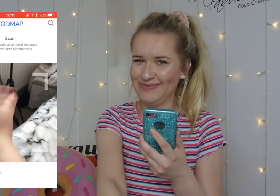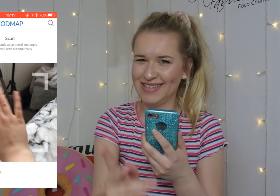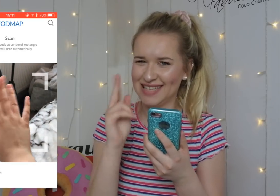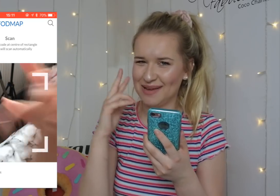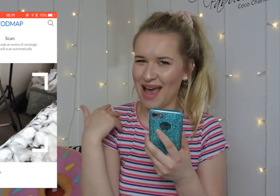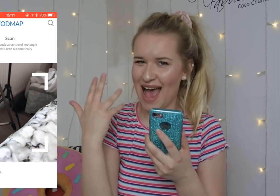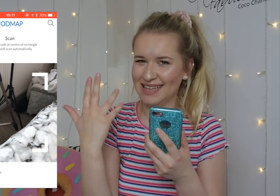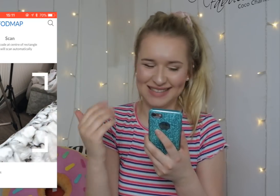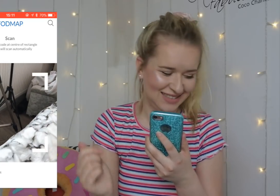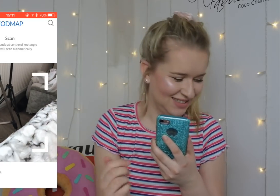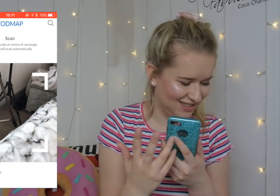You can see my hand there.